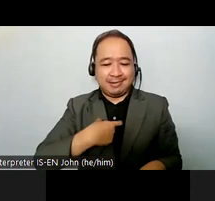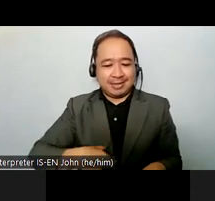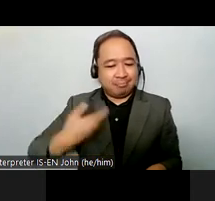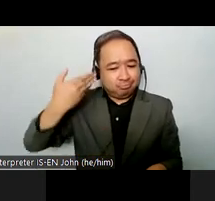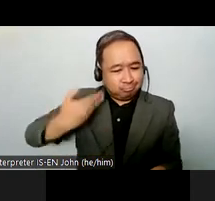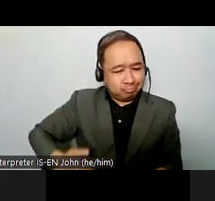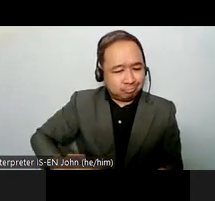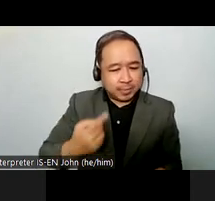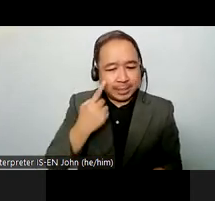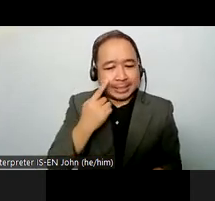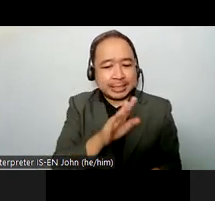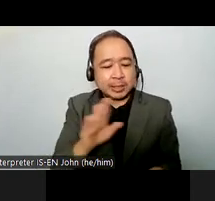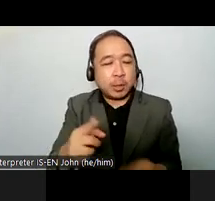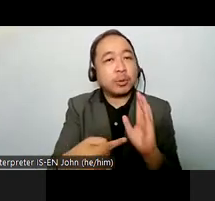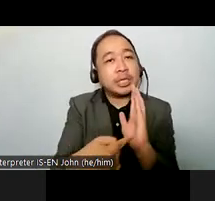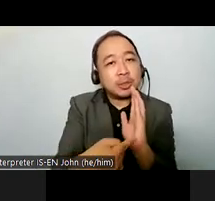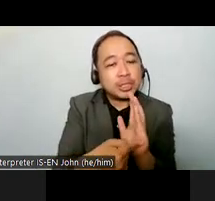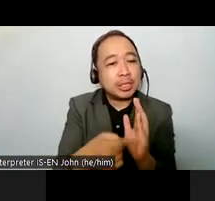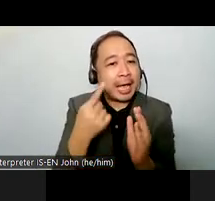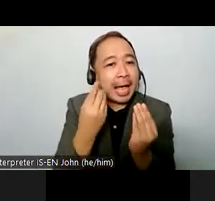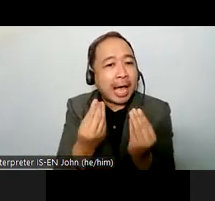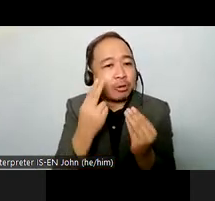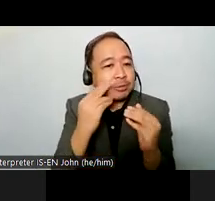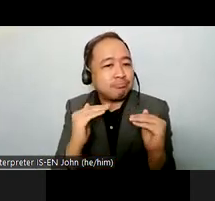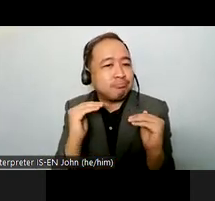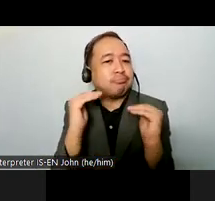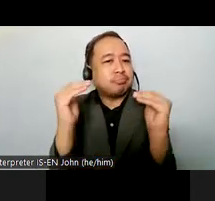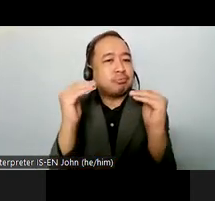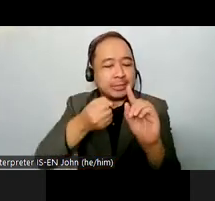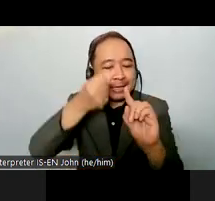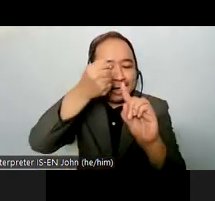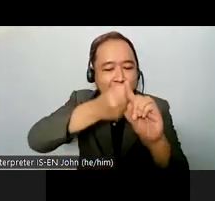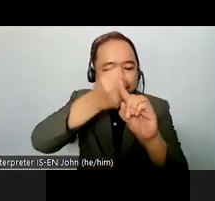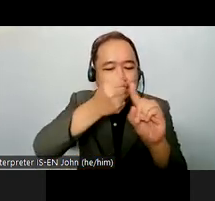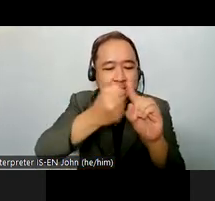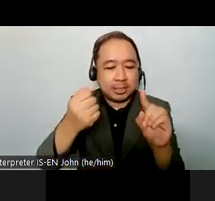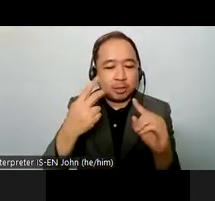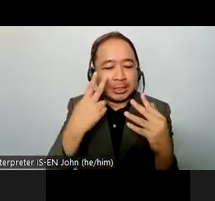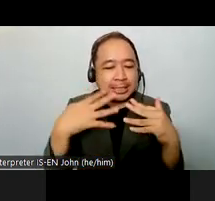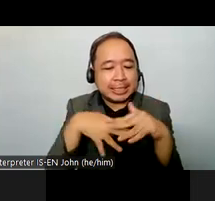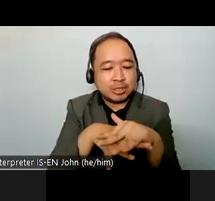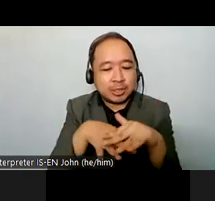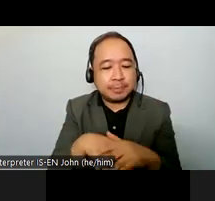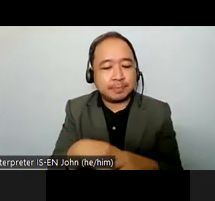we will keep in mind as course goes on from tomorrow so thank you so much and back to you howa